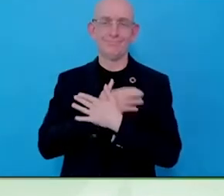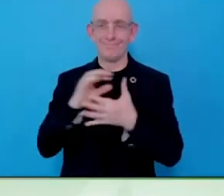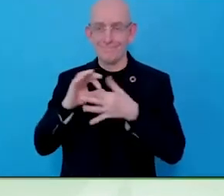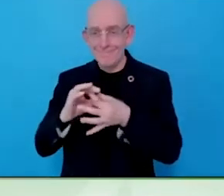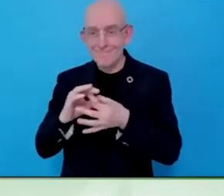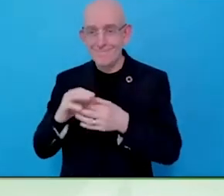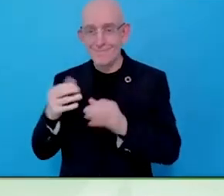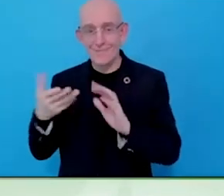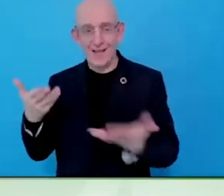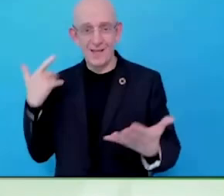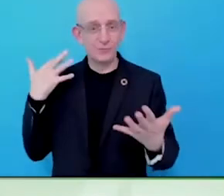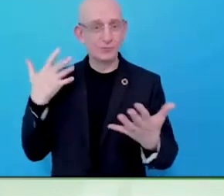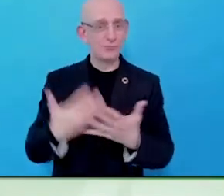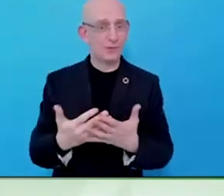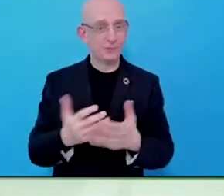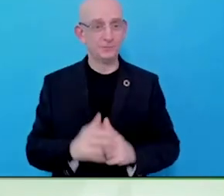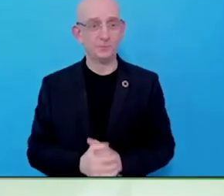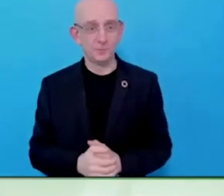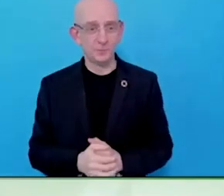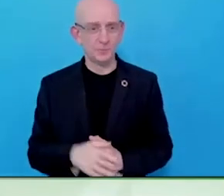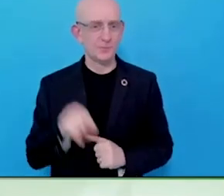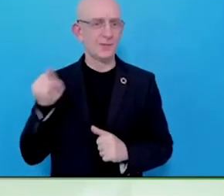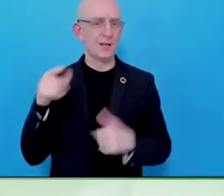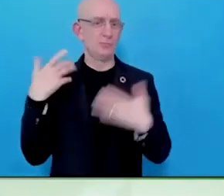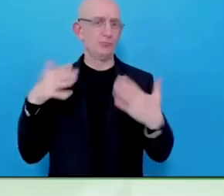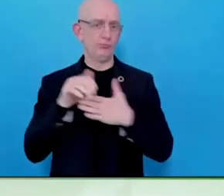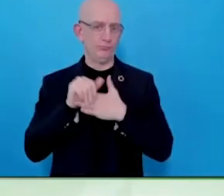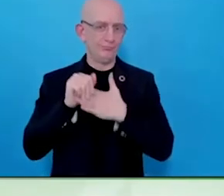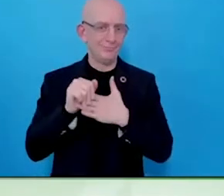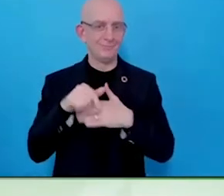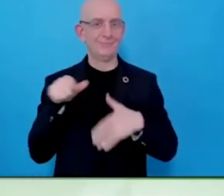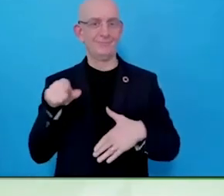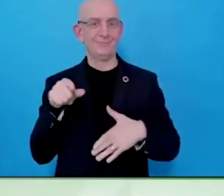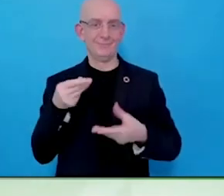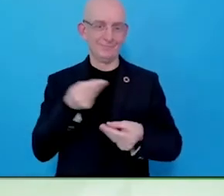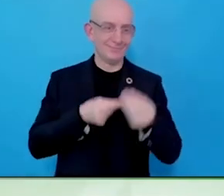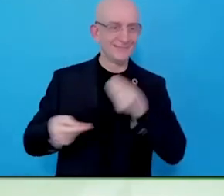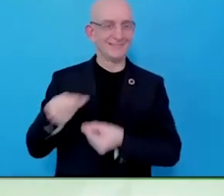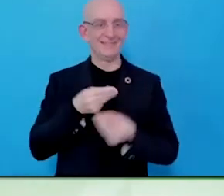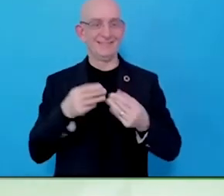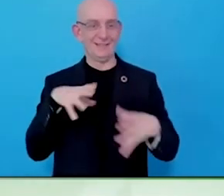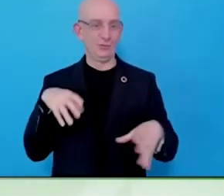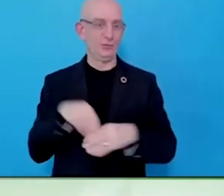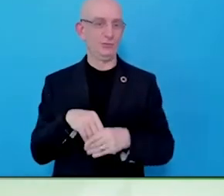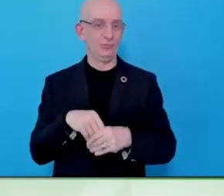Here we go. That will just show you. Susan, you and I have an absolute shared passion.